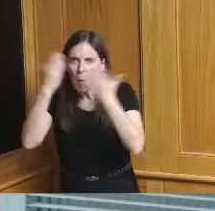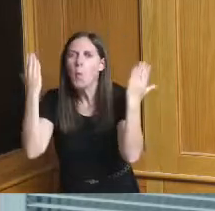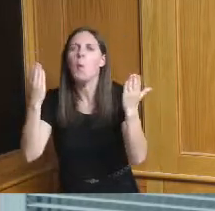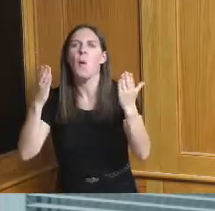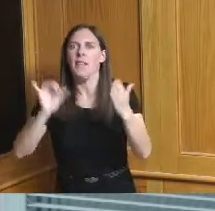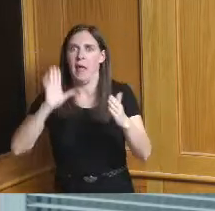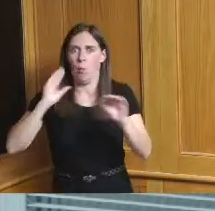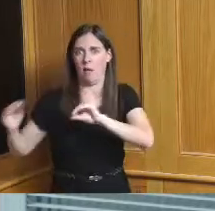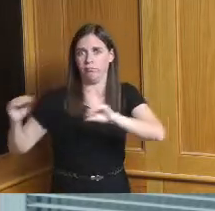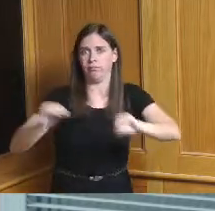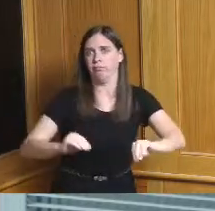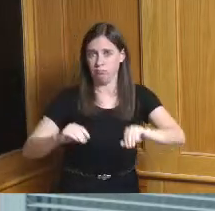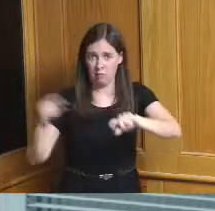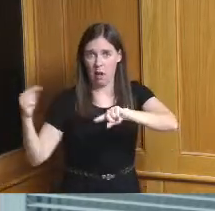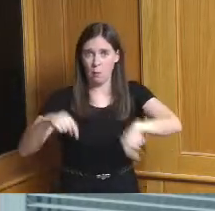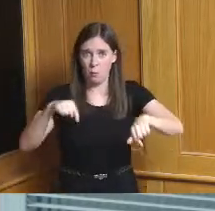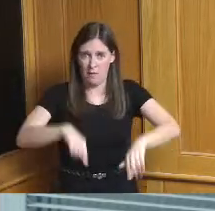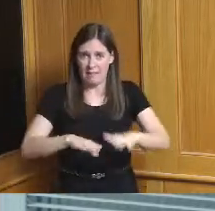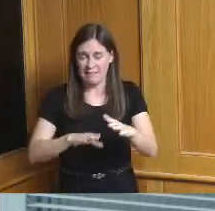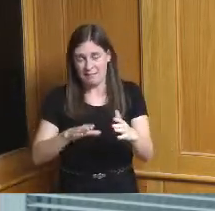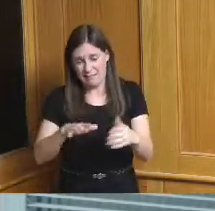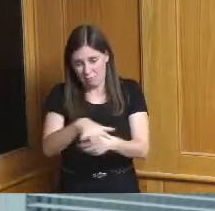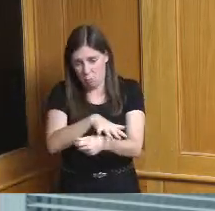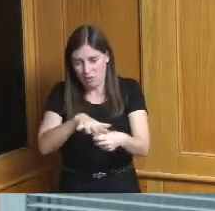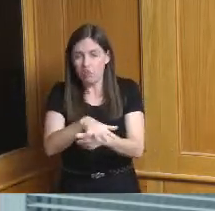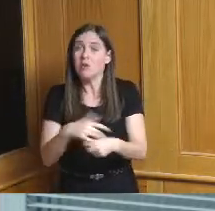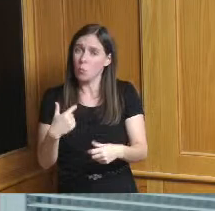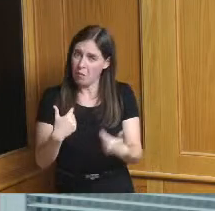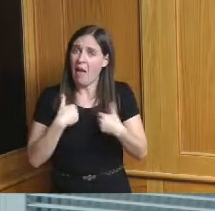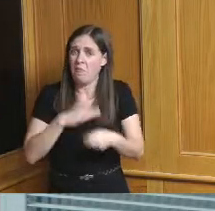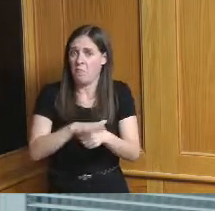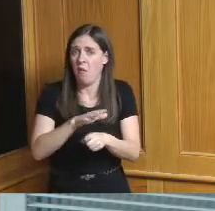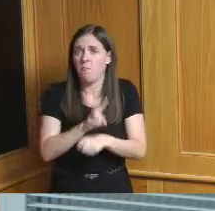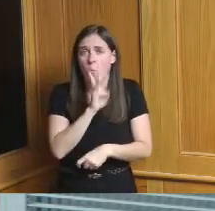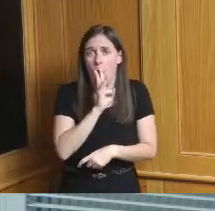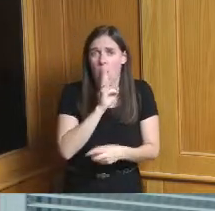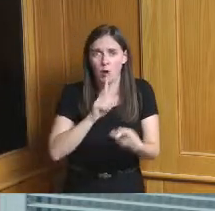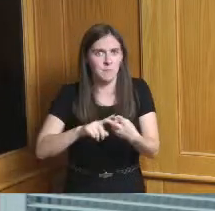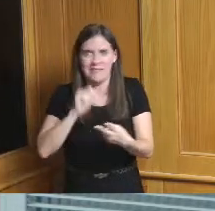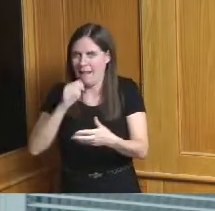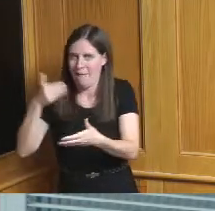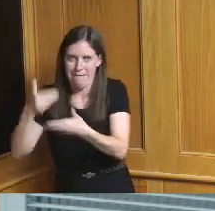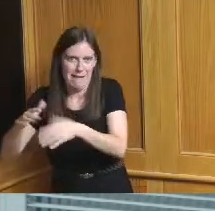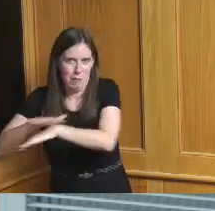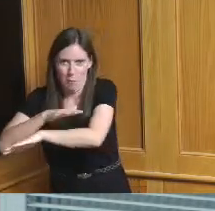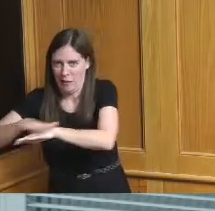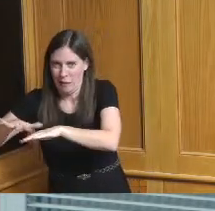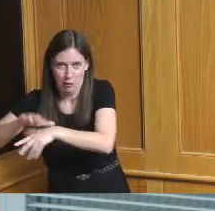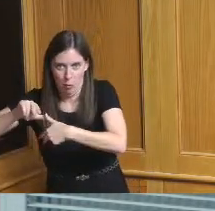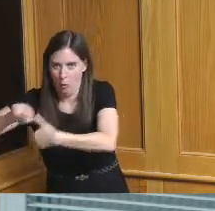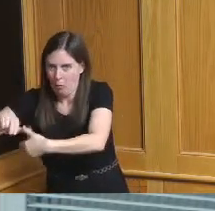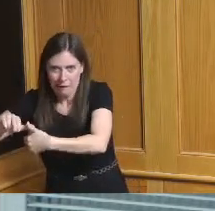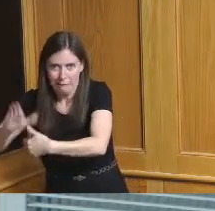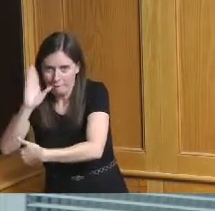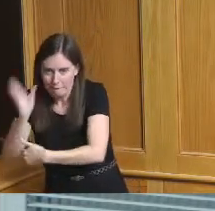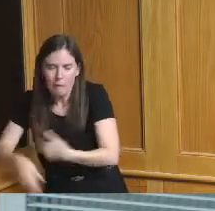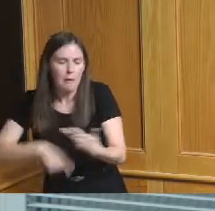region has relatively abundant water we are not on a coast we are not in a fire zone although I'm